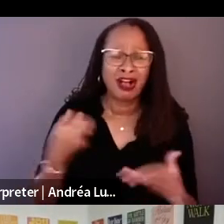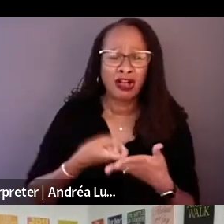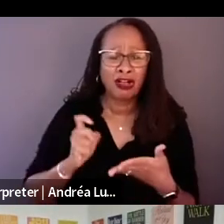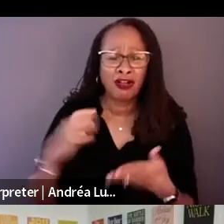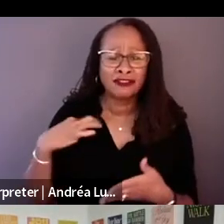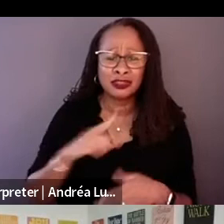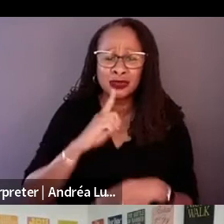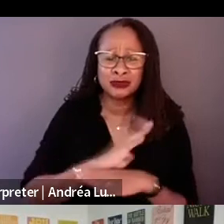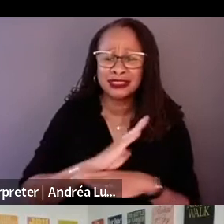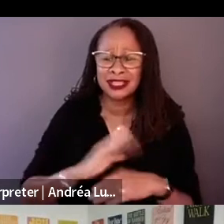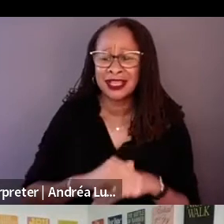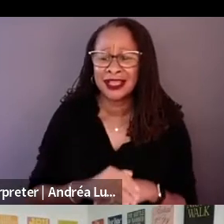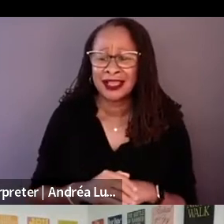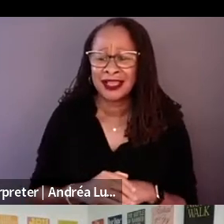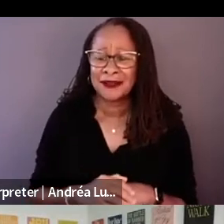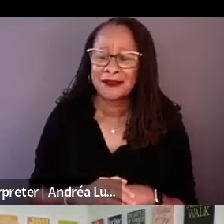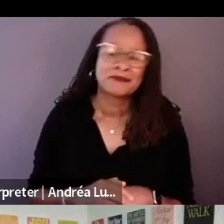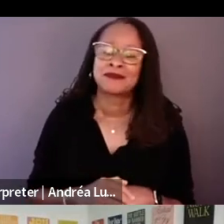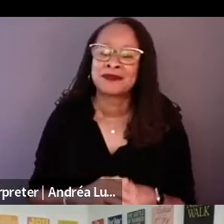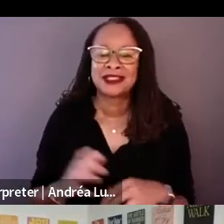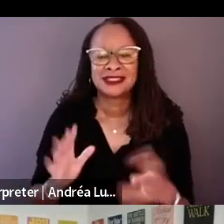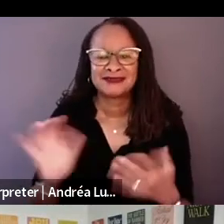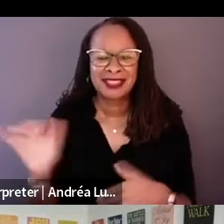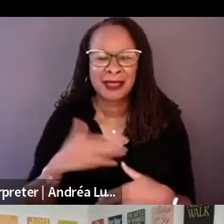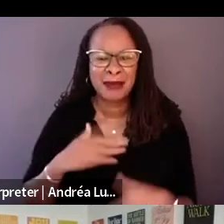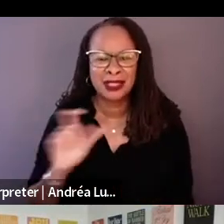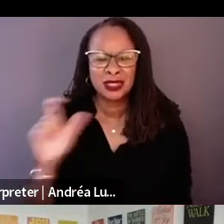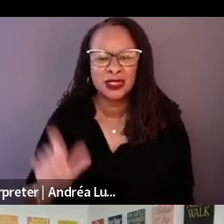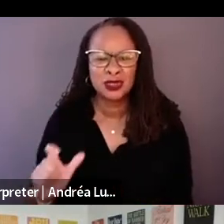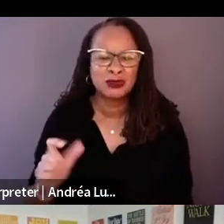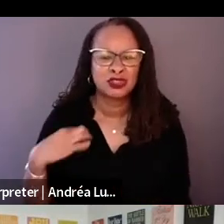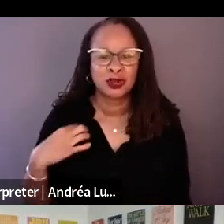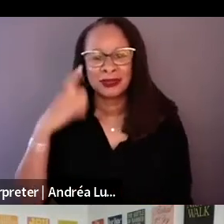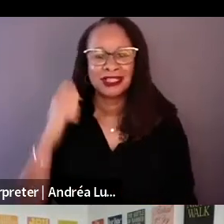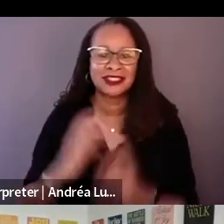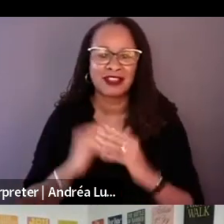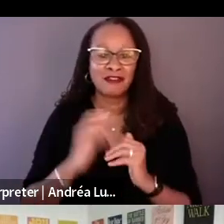and looks nice. I am -- I have freckles , and I am sitting in a room in Los Angeles.